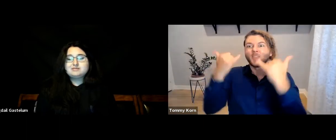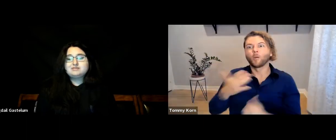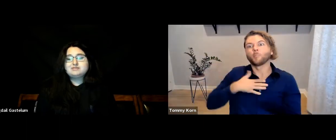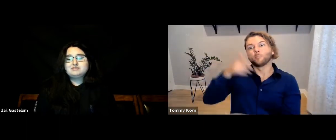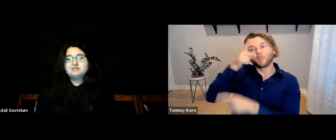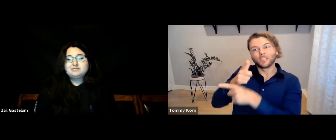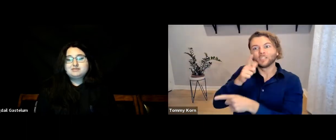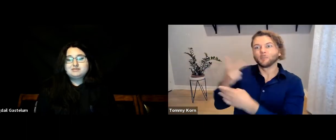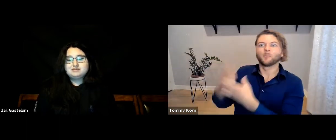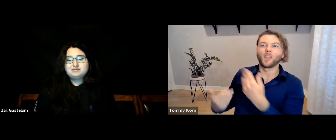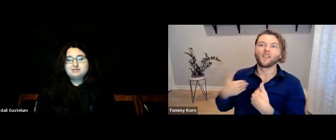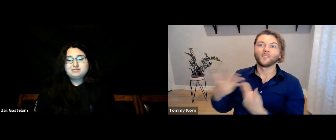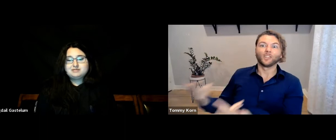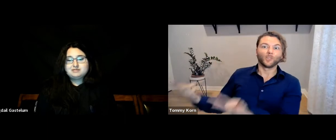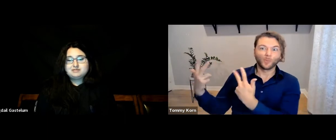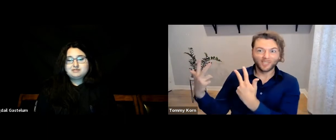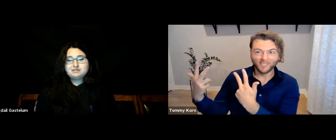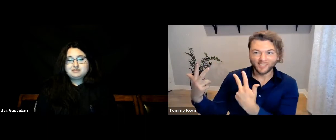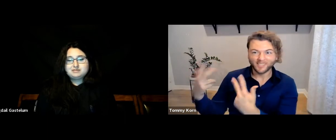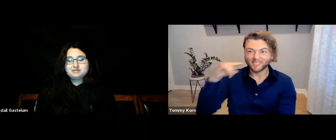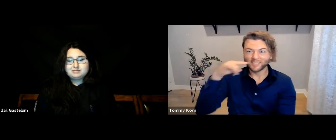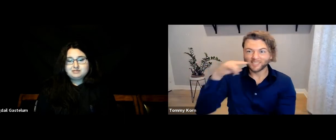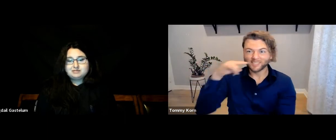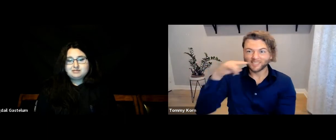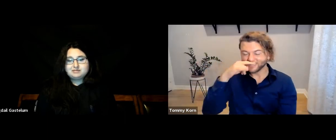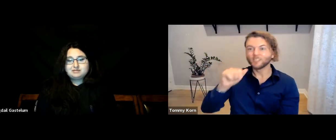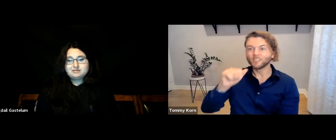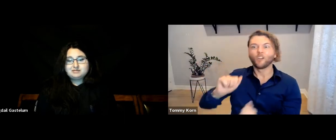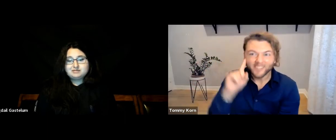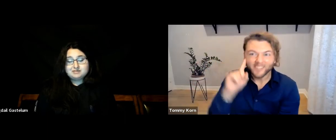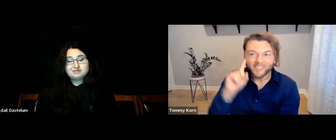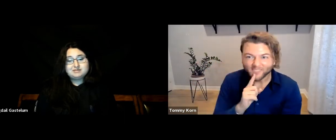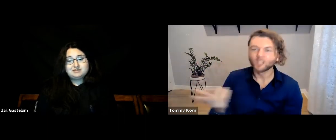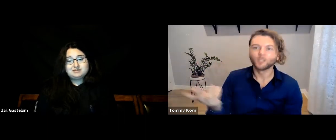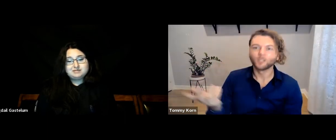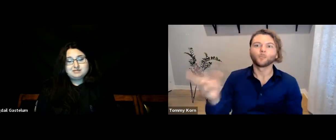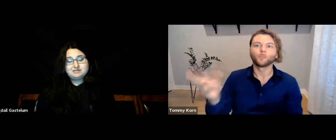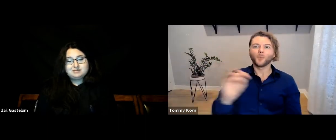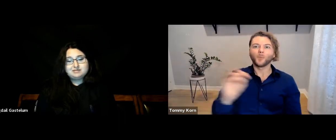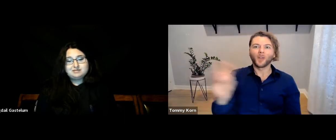and my brother and sister each have three kids of their own who are all Deaf. Wow!